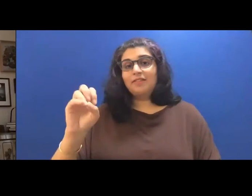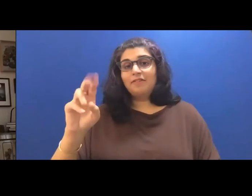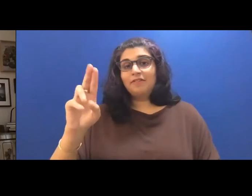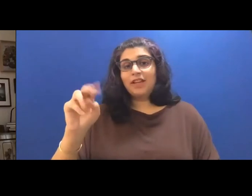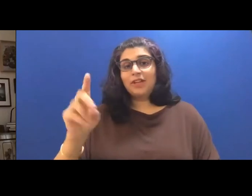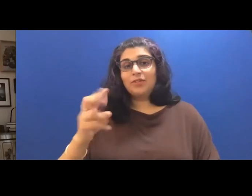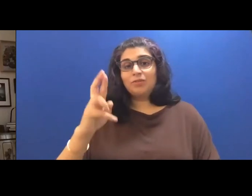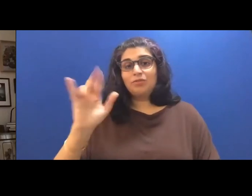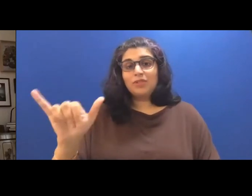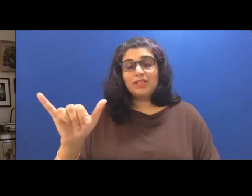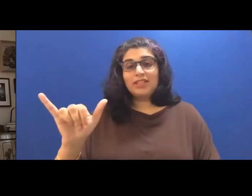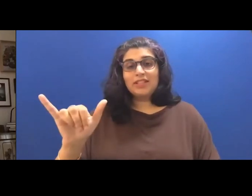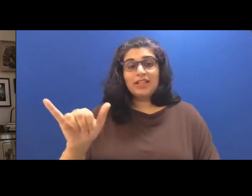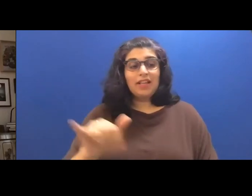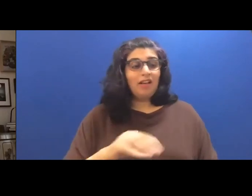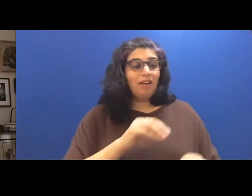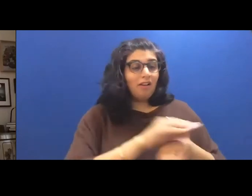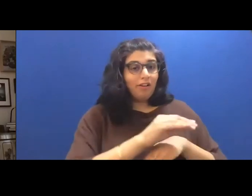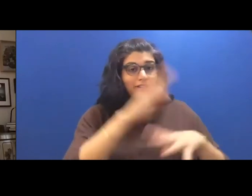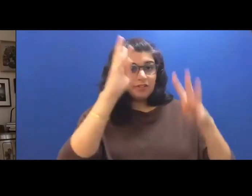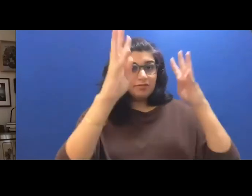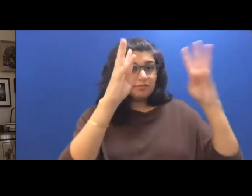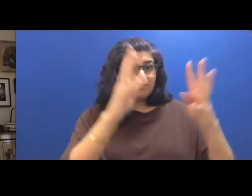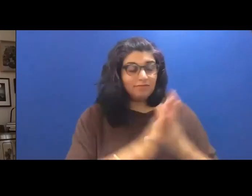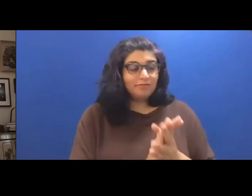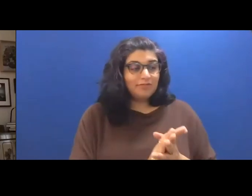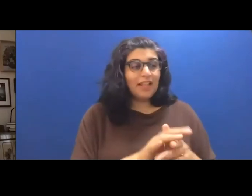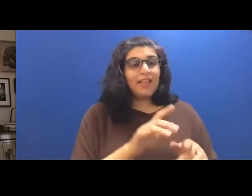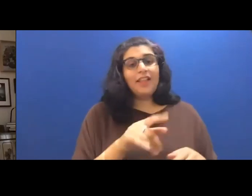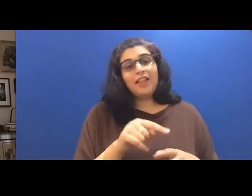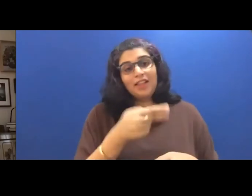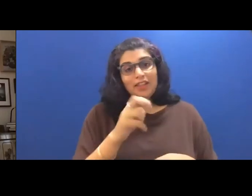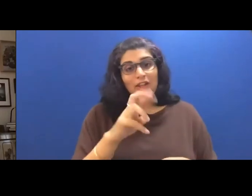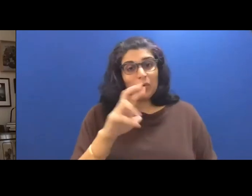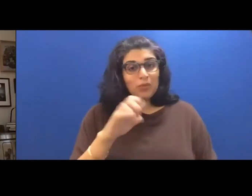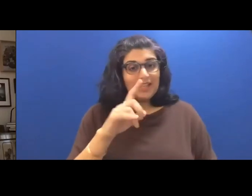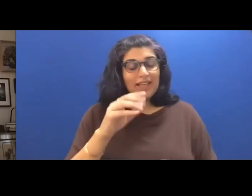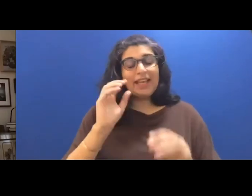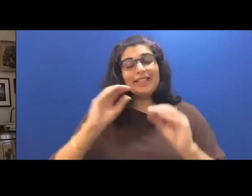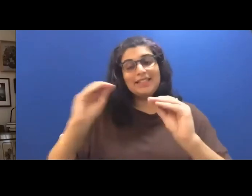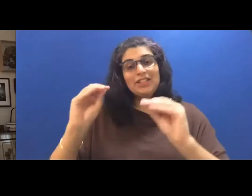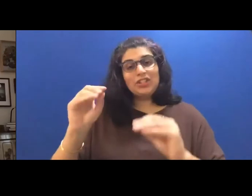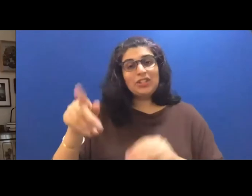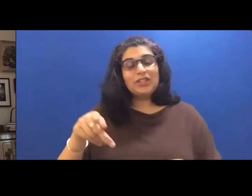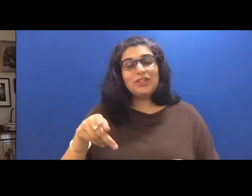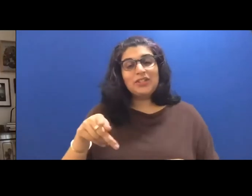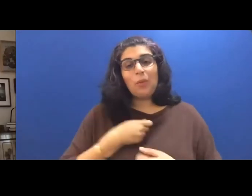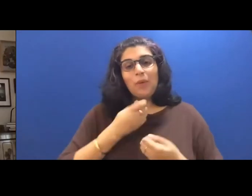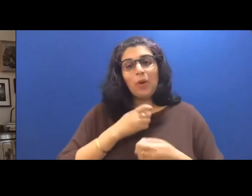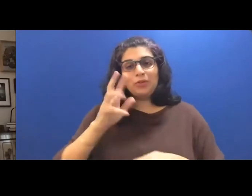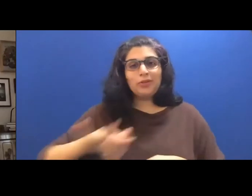advice at the reading and teaches poetry at large. Thank you all so much for being here.